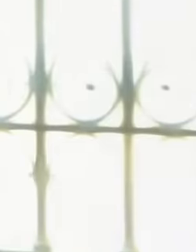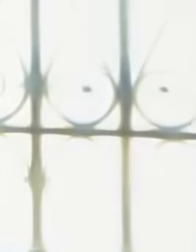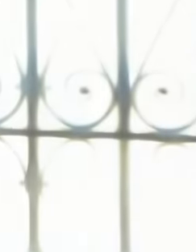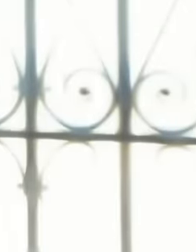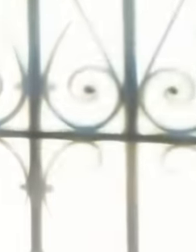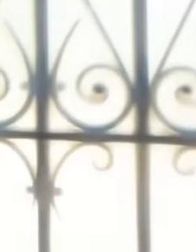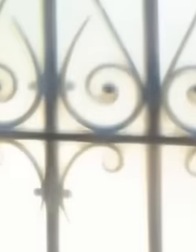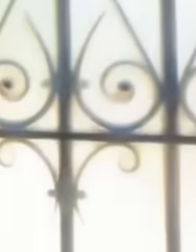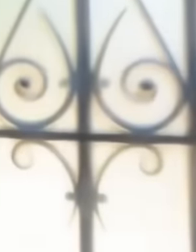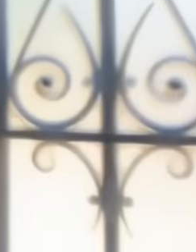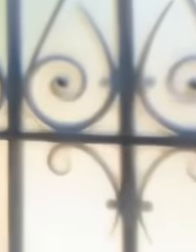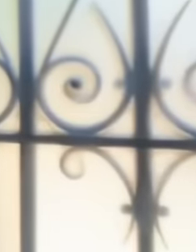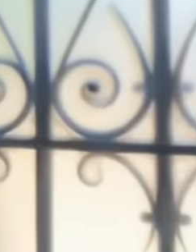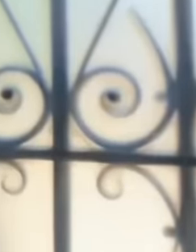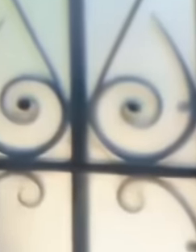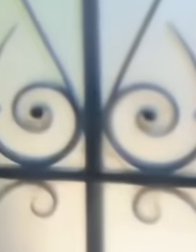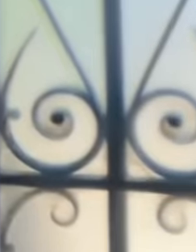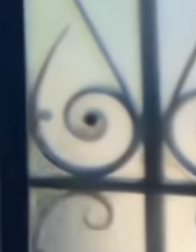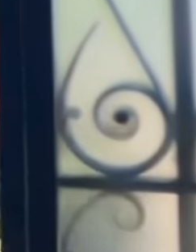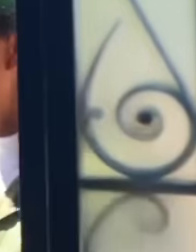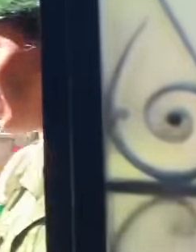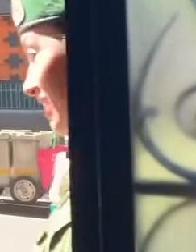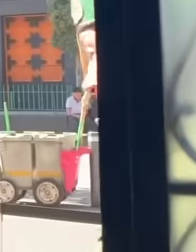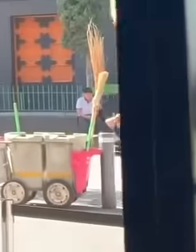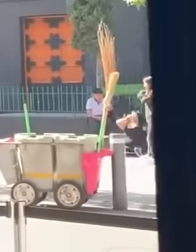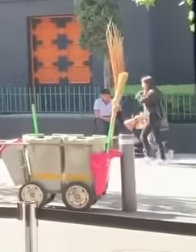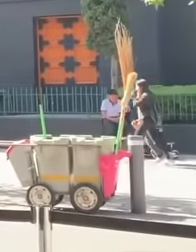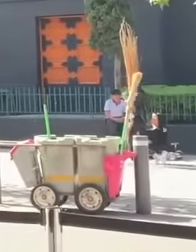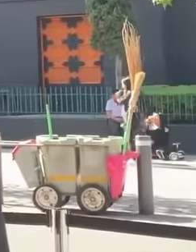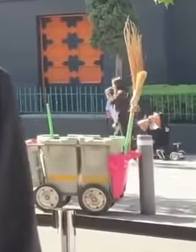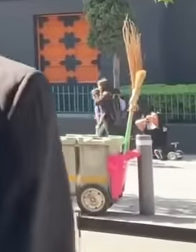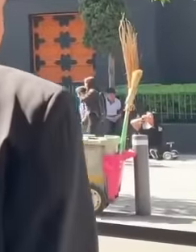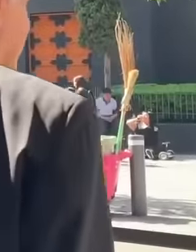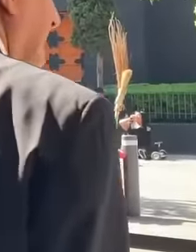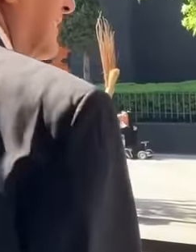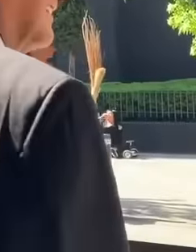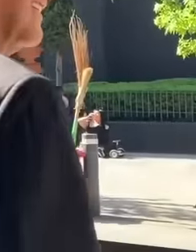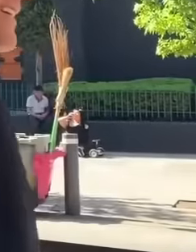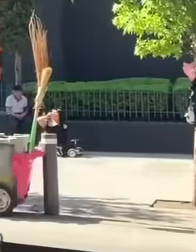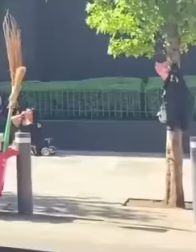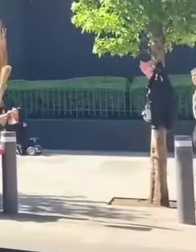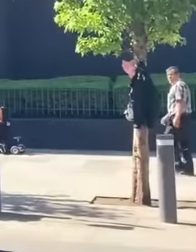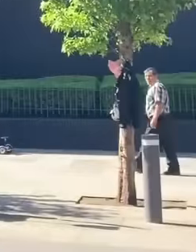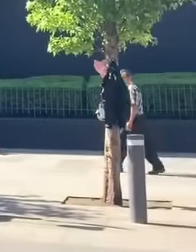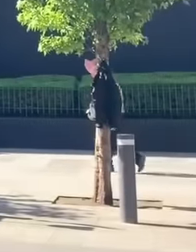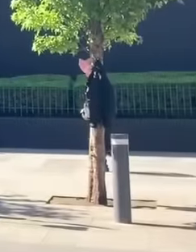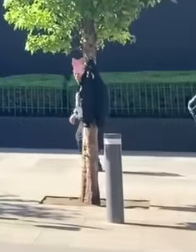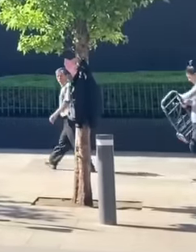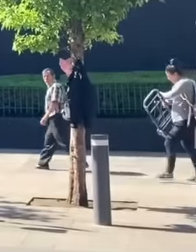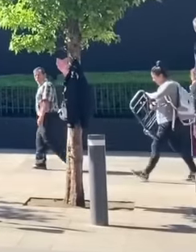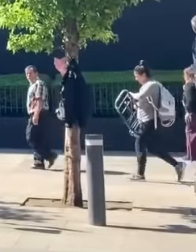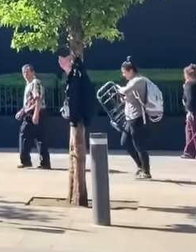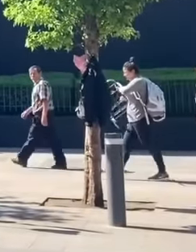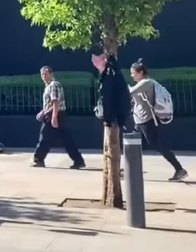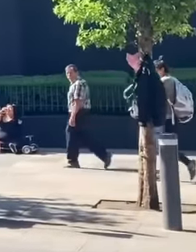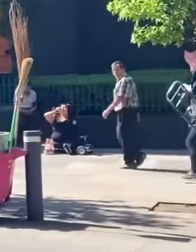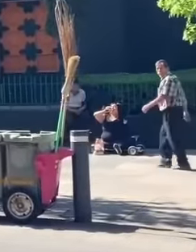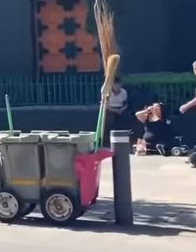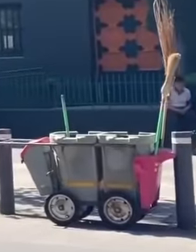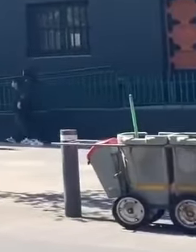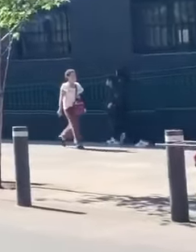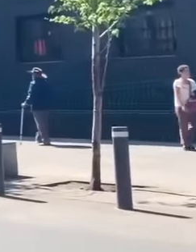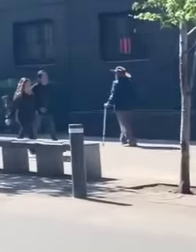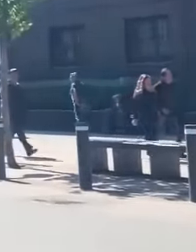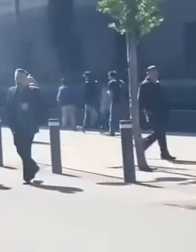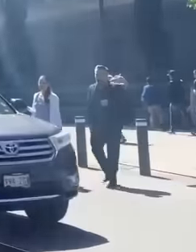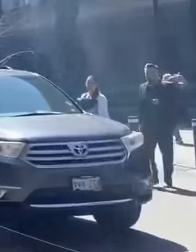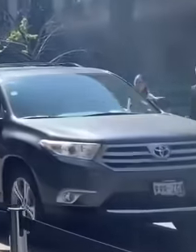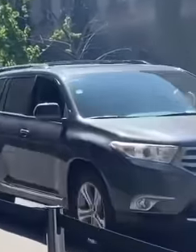barely less than 90 days away from finishing his presidential term and today marks 6 years since